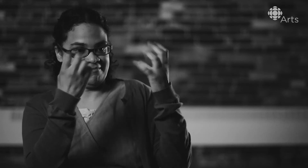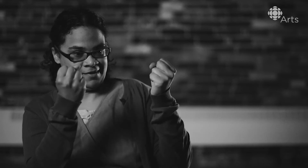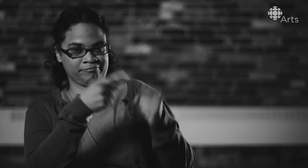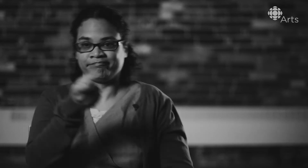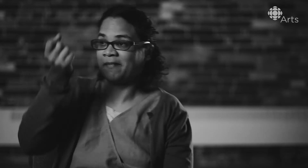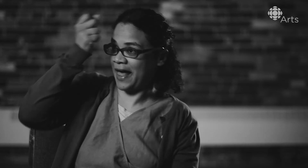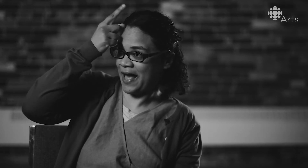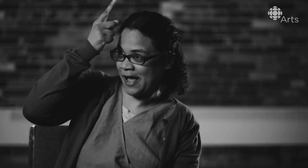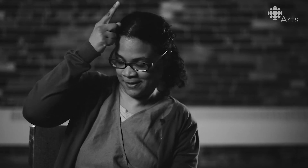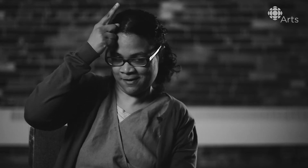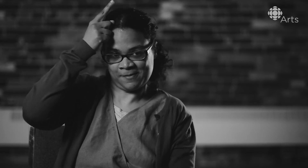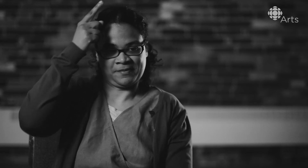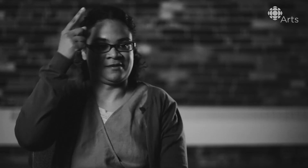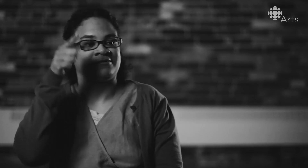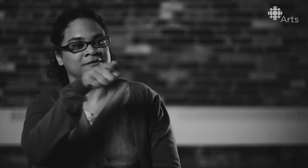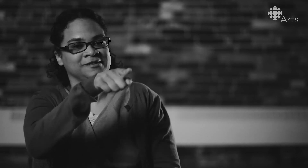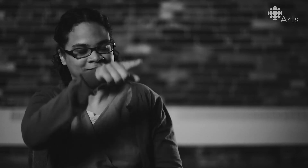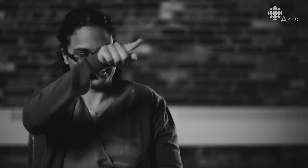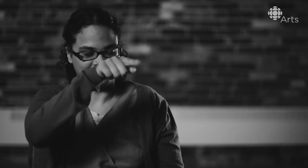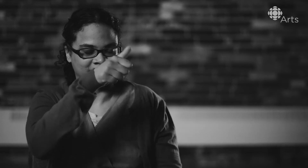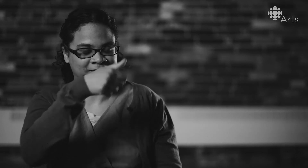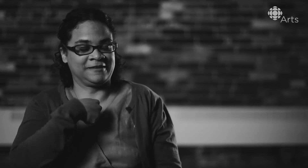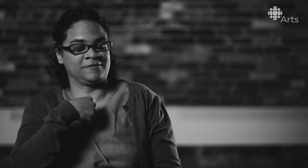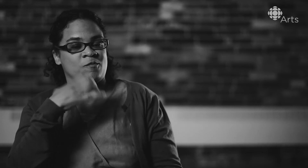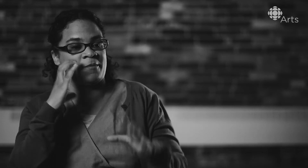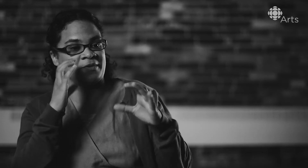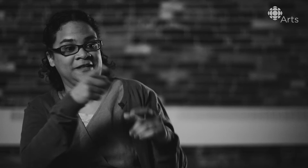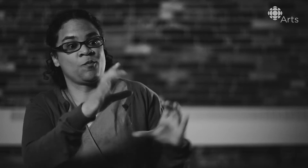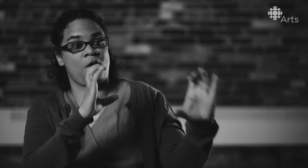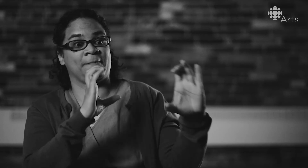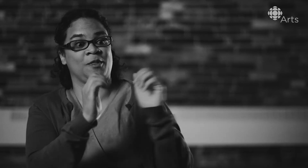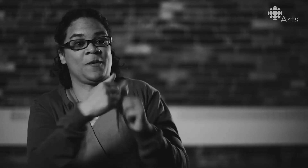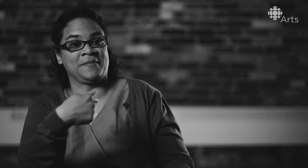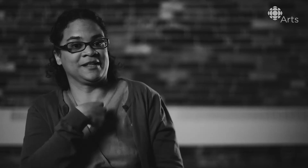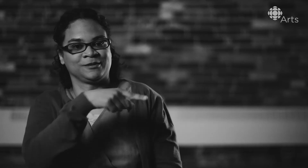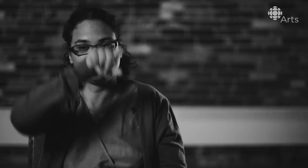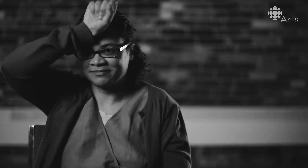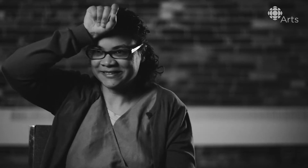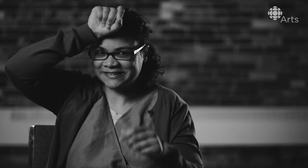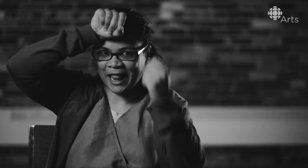Or even just, you know, when I'm talking about the one actor who's missing his arms, to have the communication